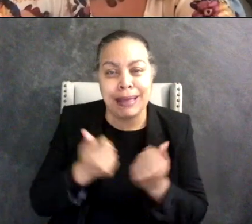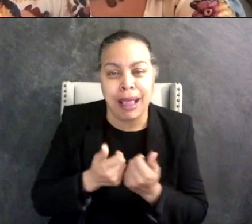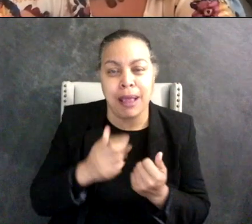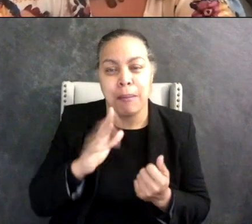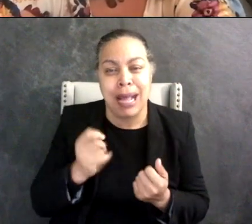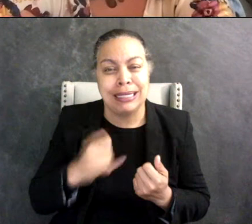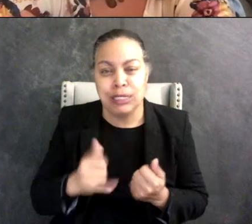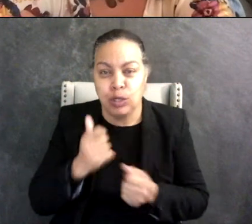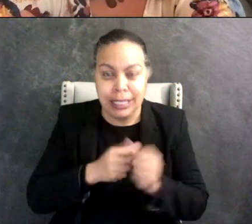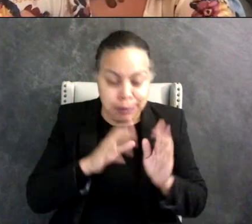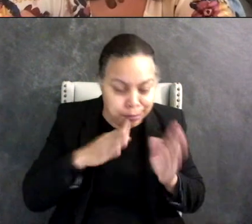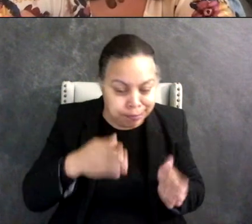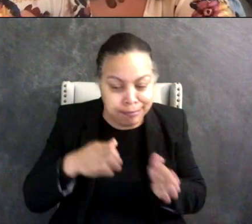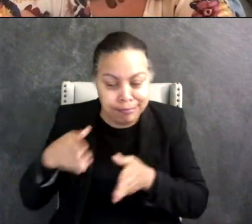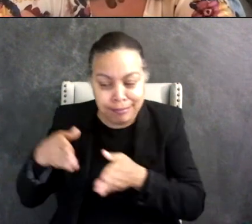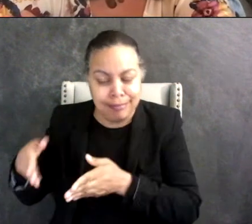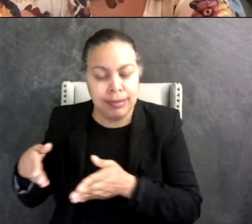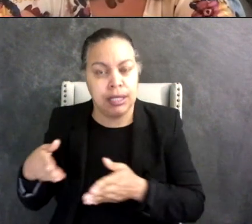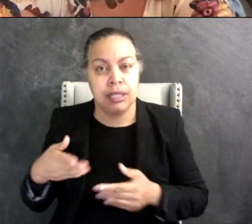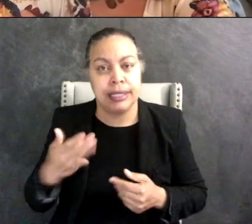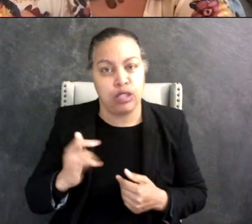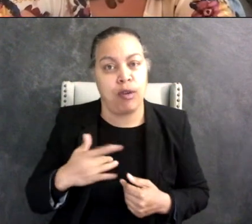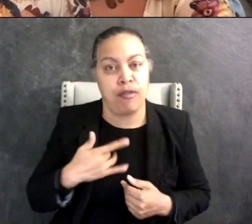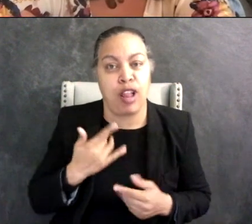to feel like close without having to like do the same thing all the time.